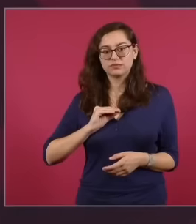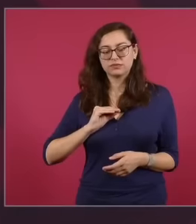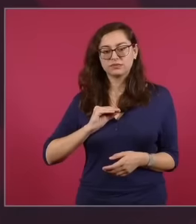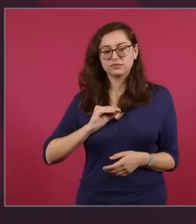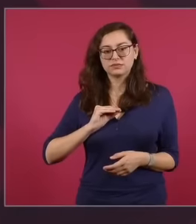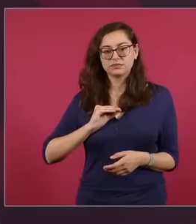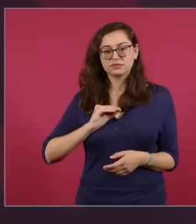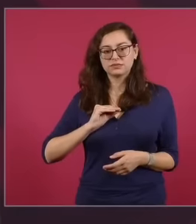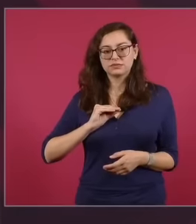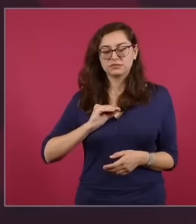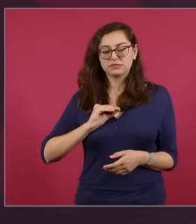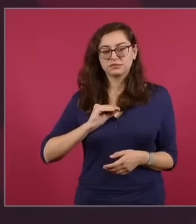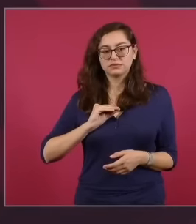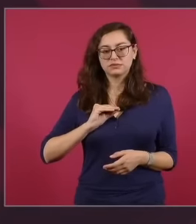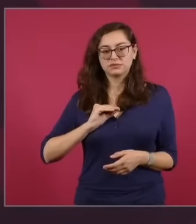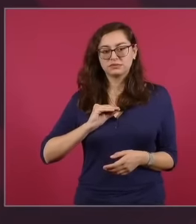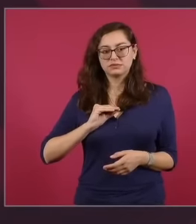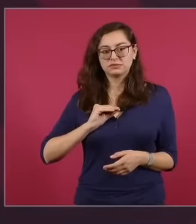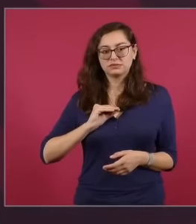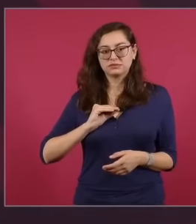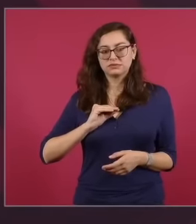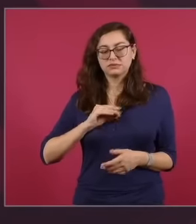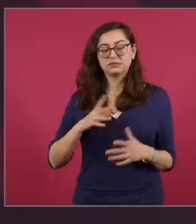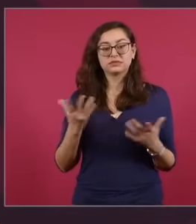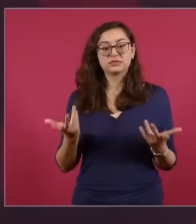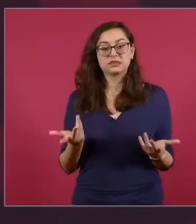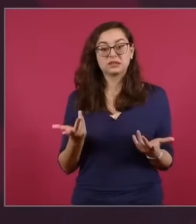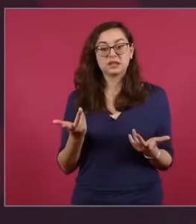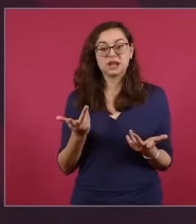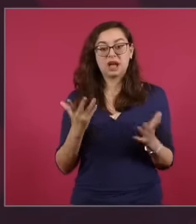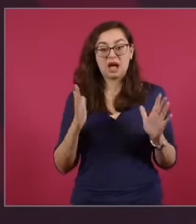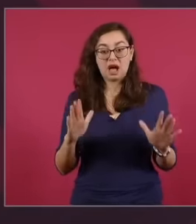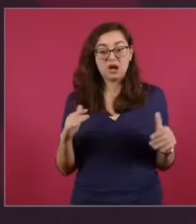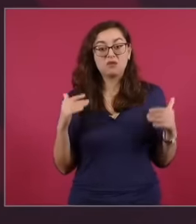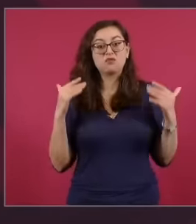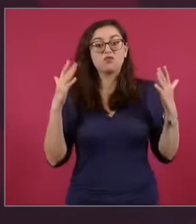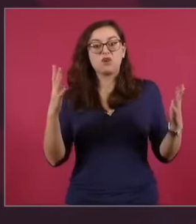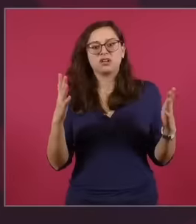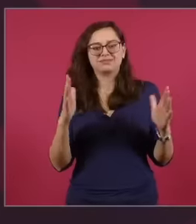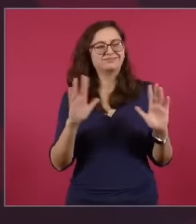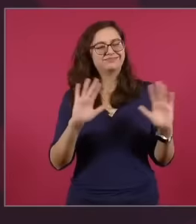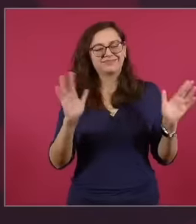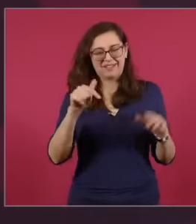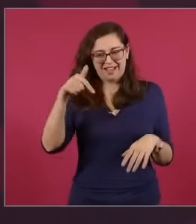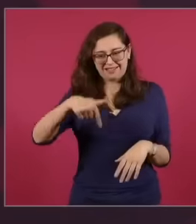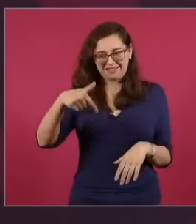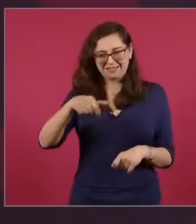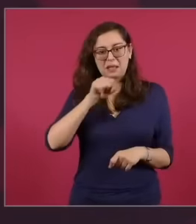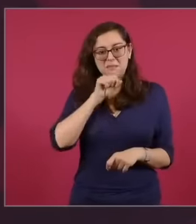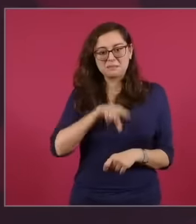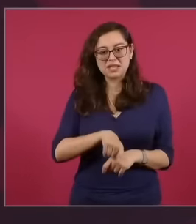that outsiders before an